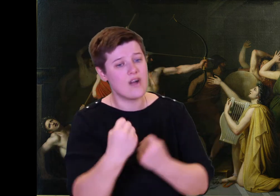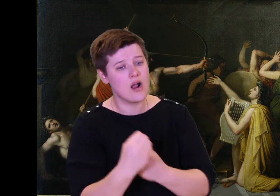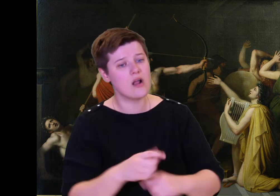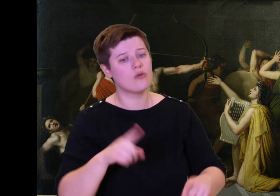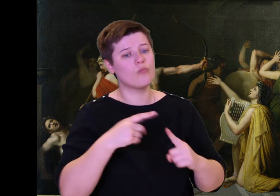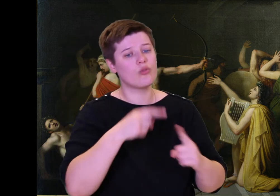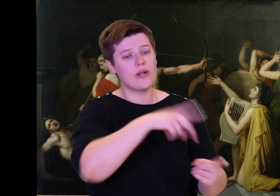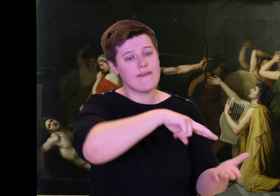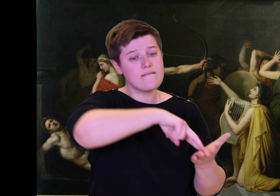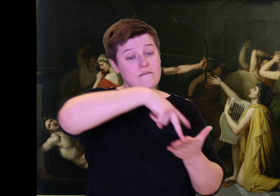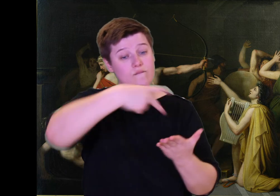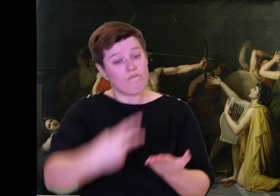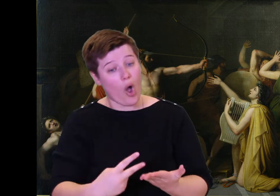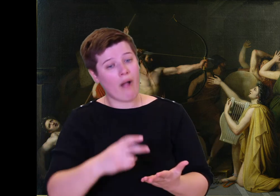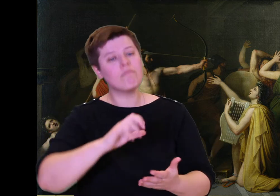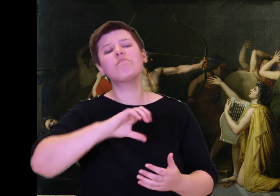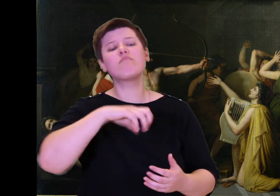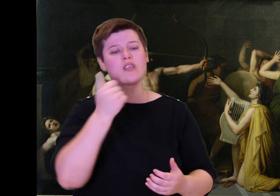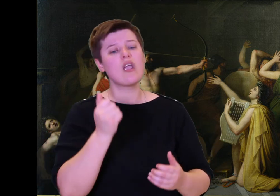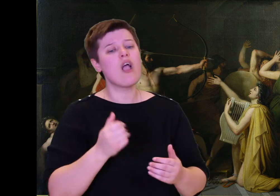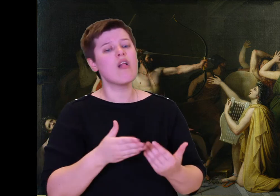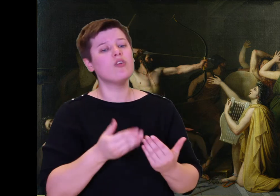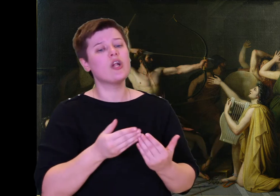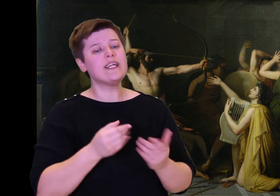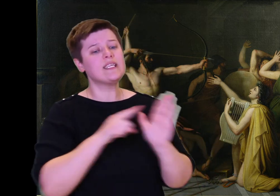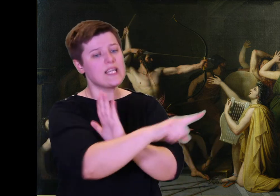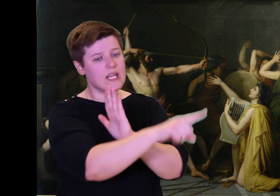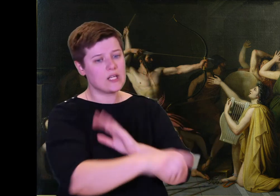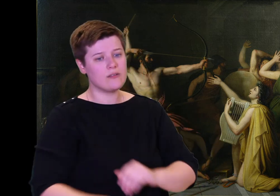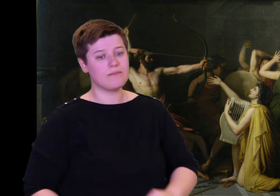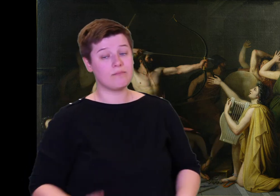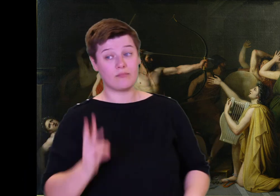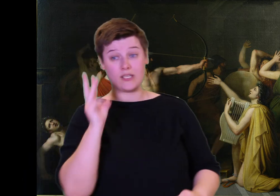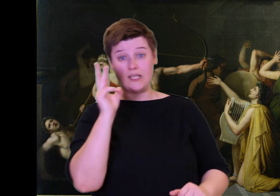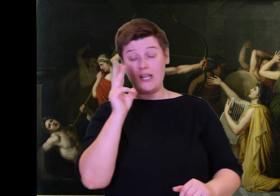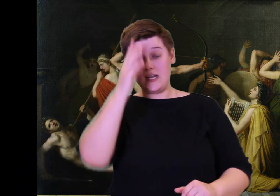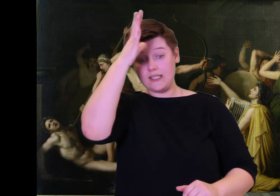arrows, he kept shooting, and one by one he picked the suitors off, inside his own home.